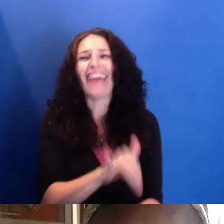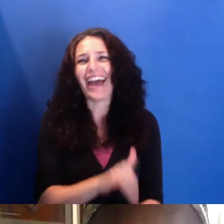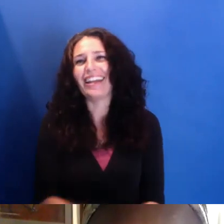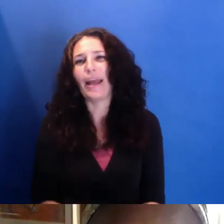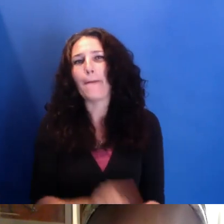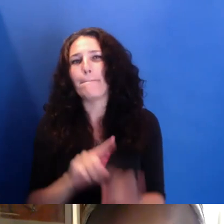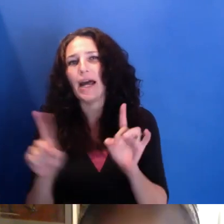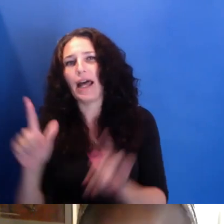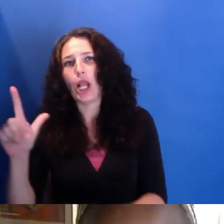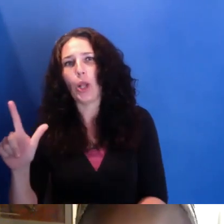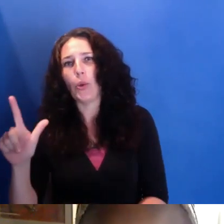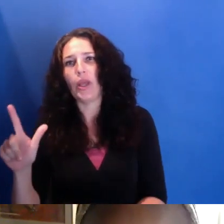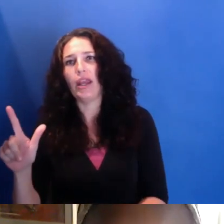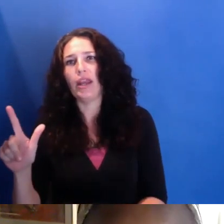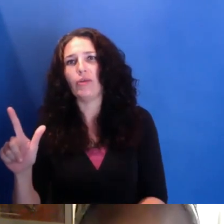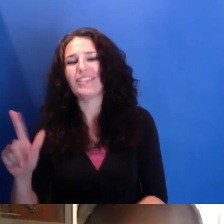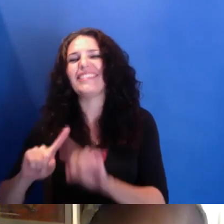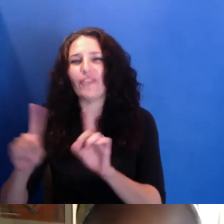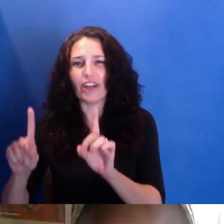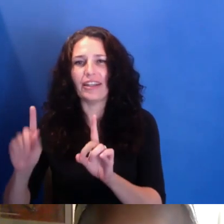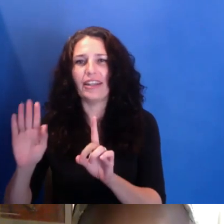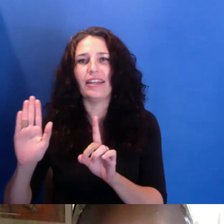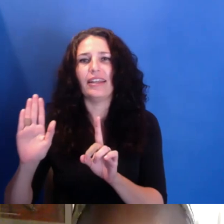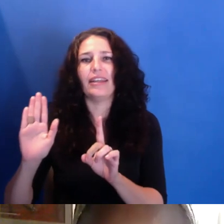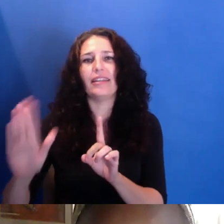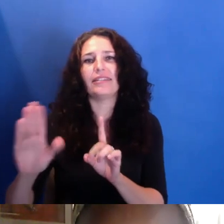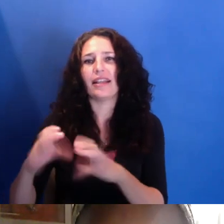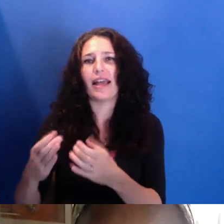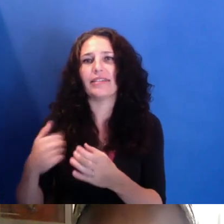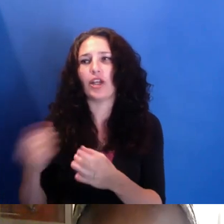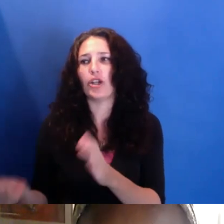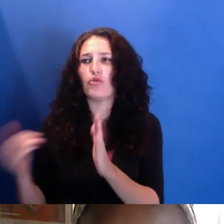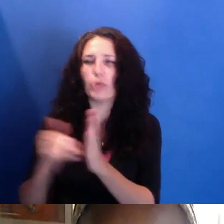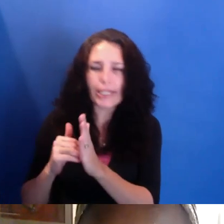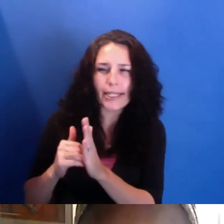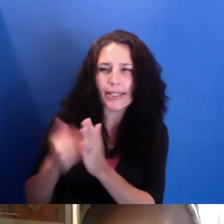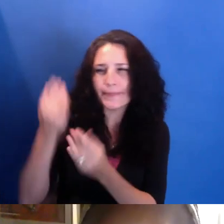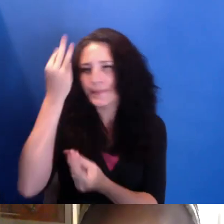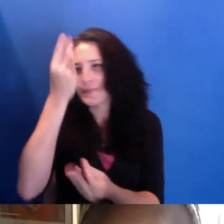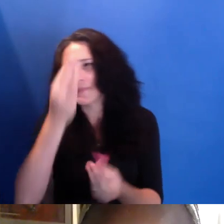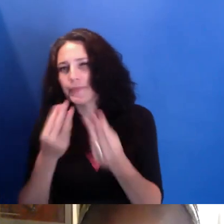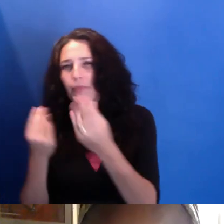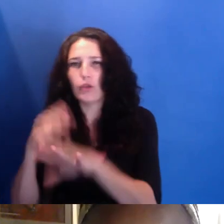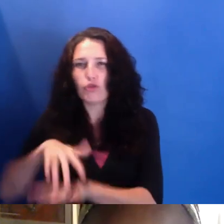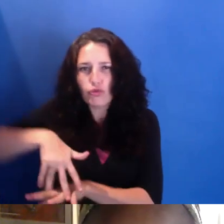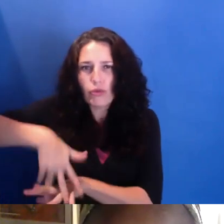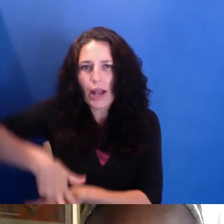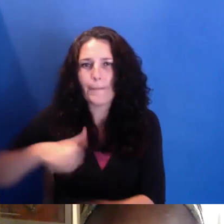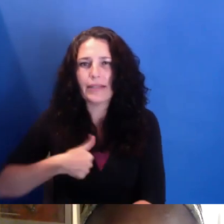and re-educate myself in trying to re-ground myself in how I wanted to-- how I want to-- how I want to do this.